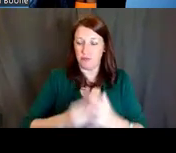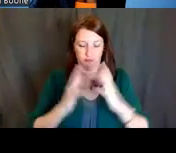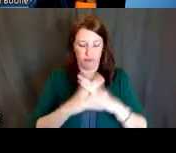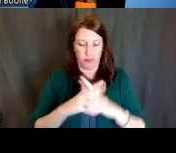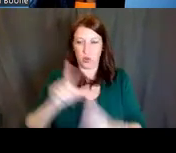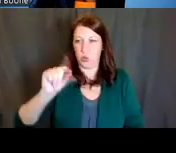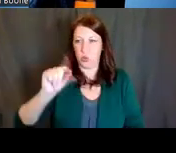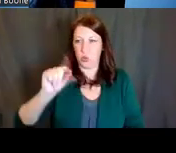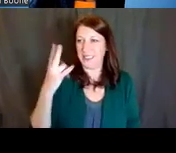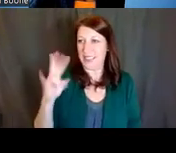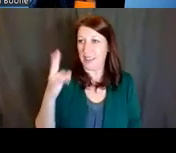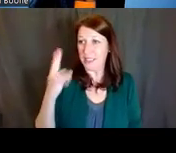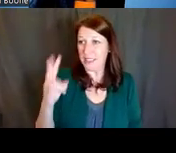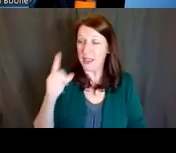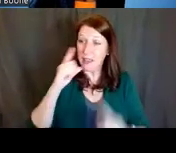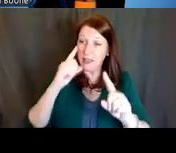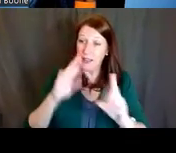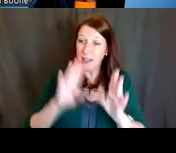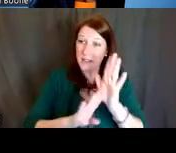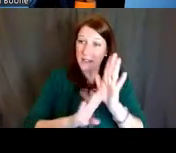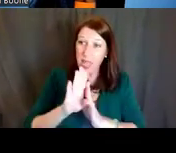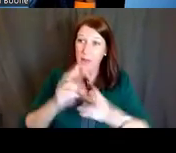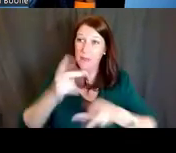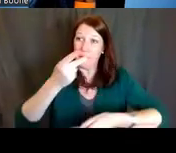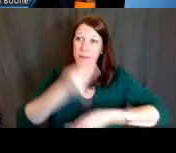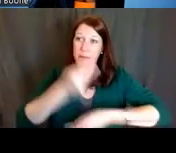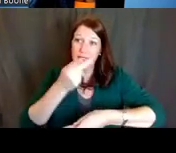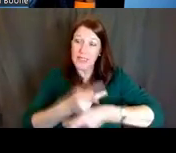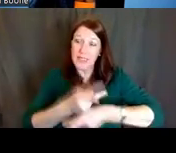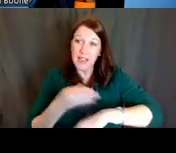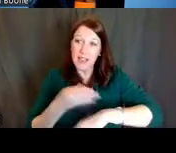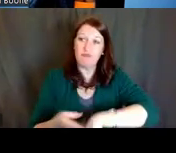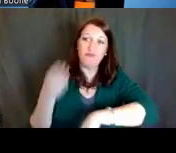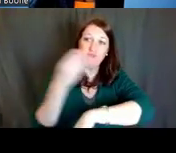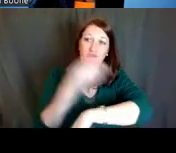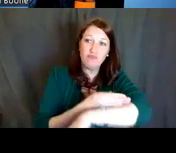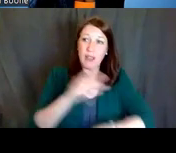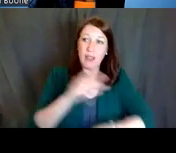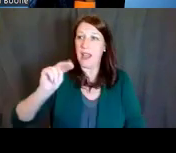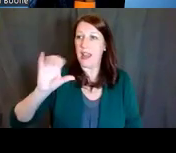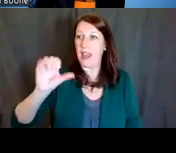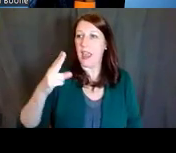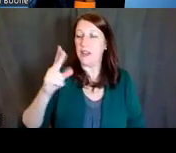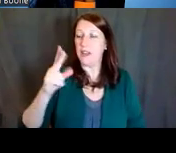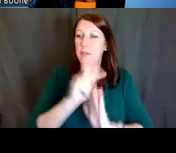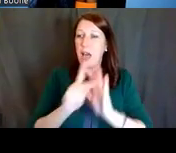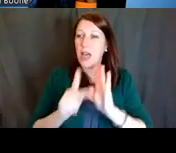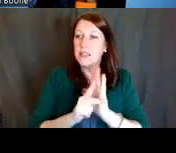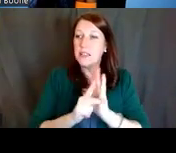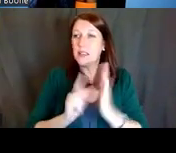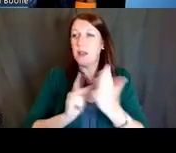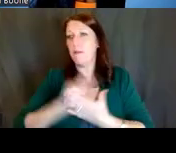maintain and assess, as well as enhance, NIH policies and programs, supporting innovative training,